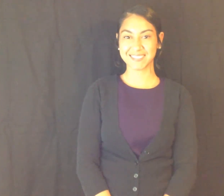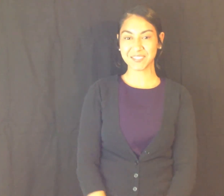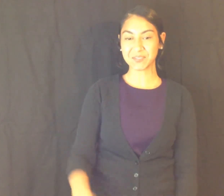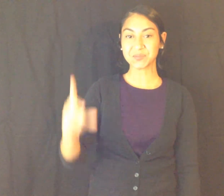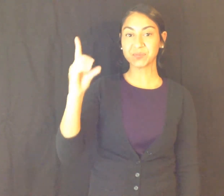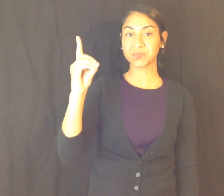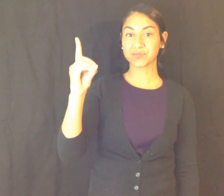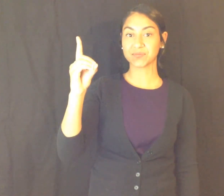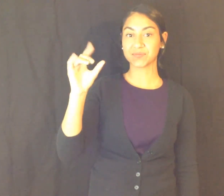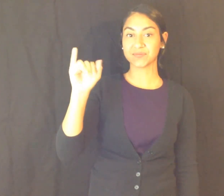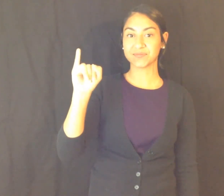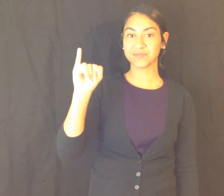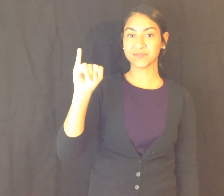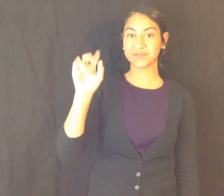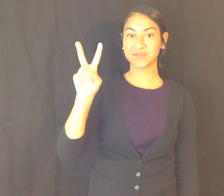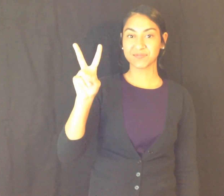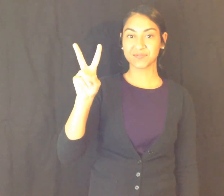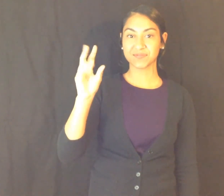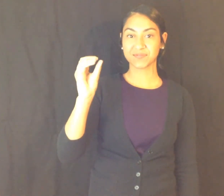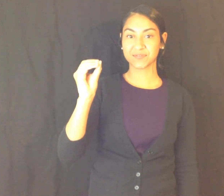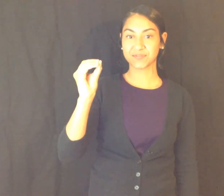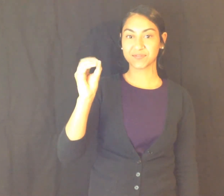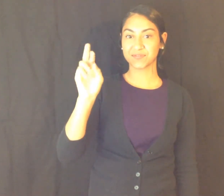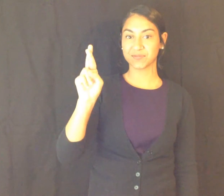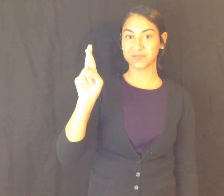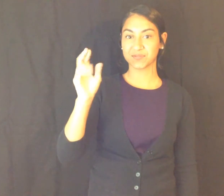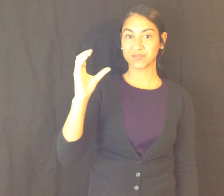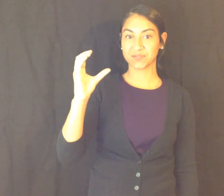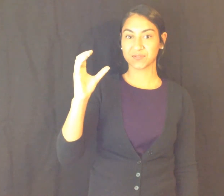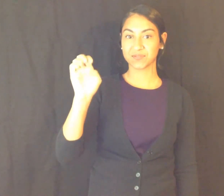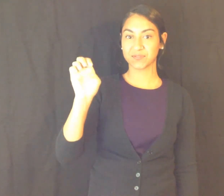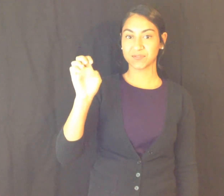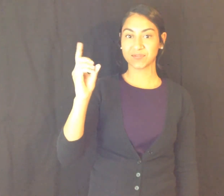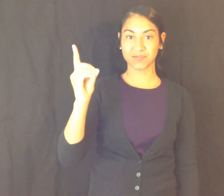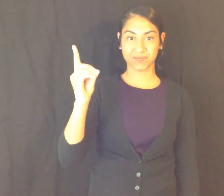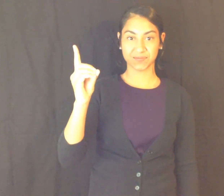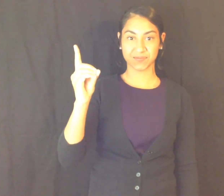D I V O R C E D